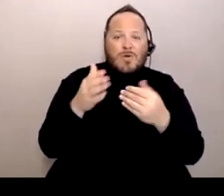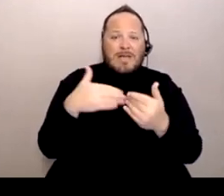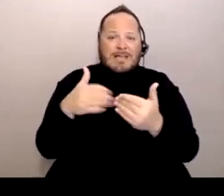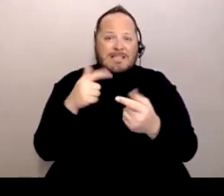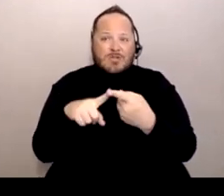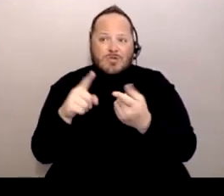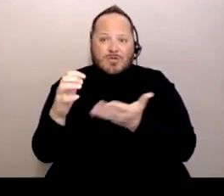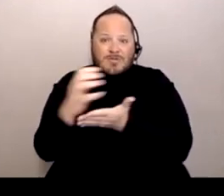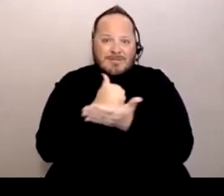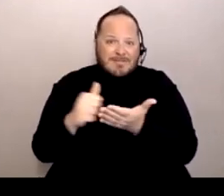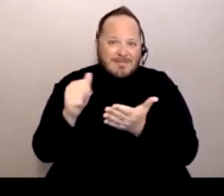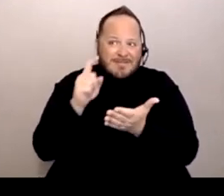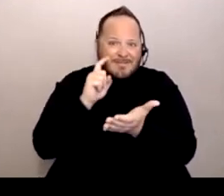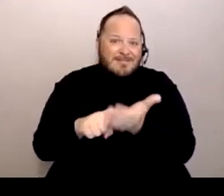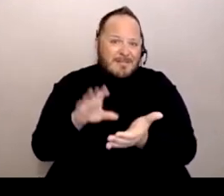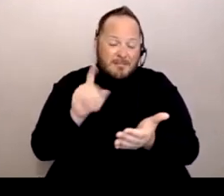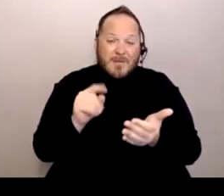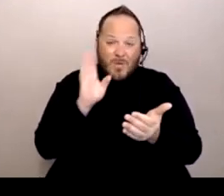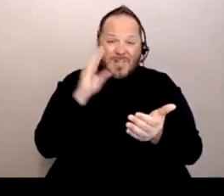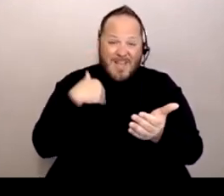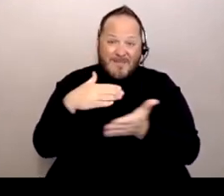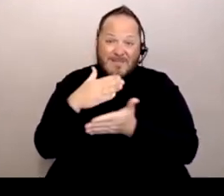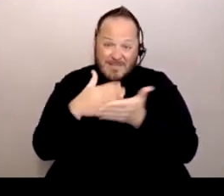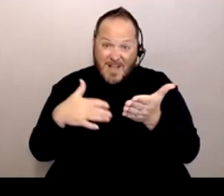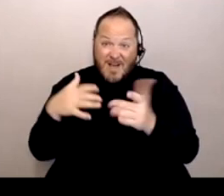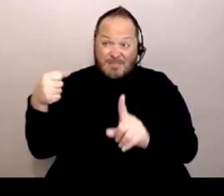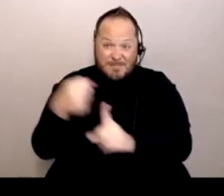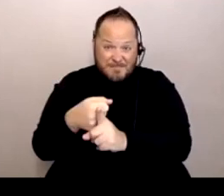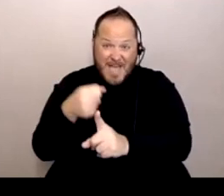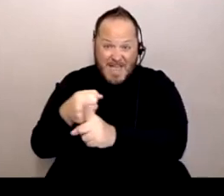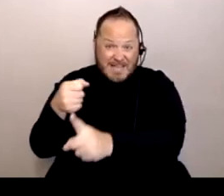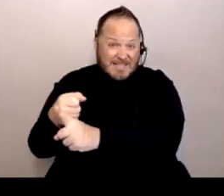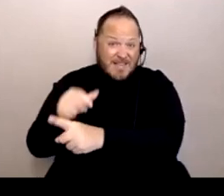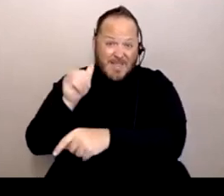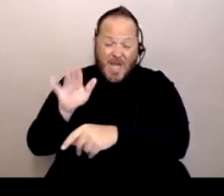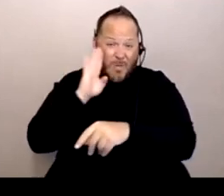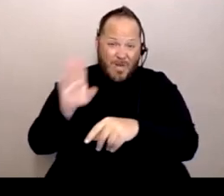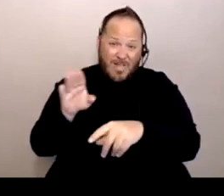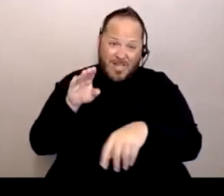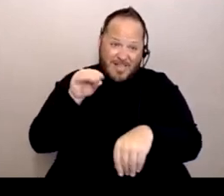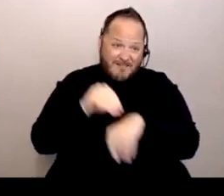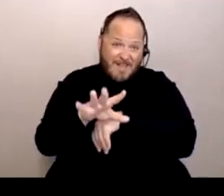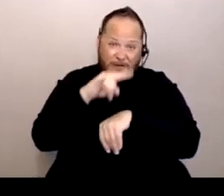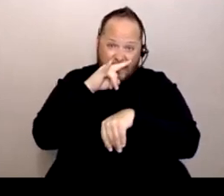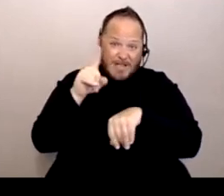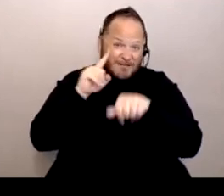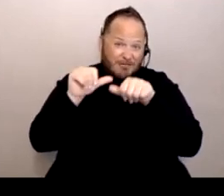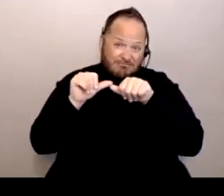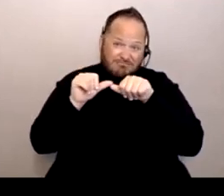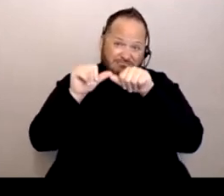but there's gonna be some that are going to affect our kids for longer than the now,